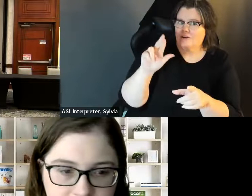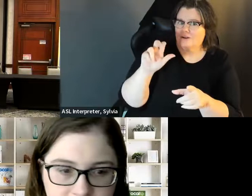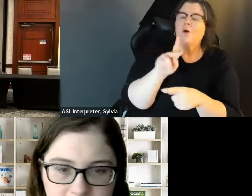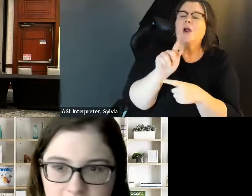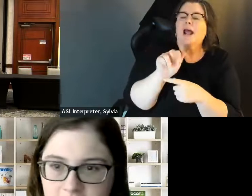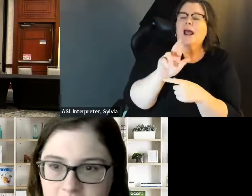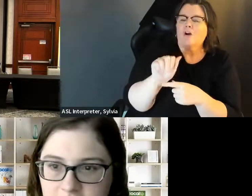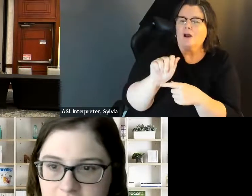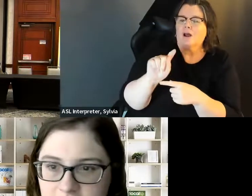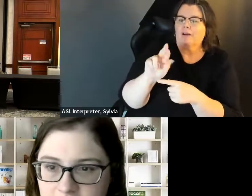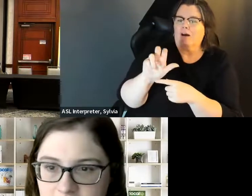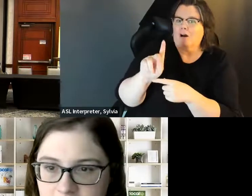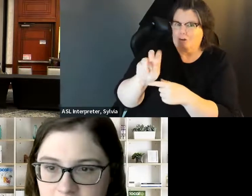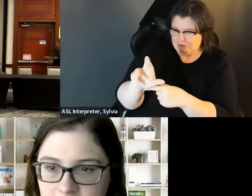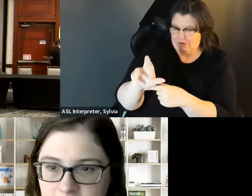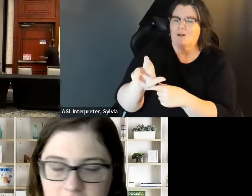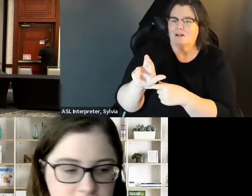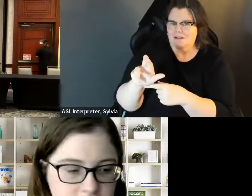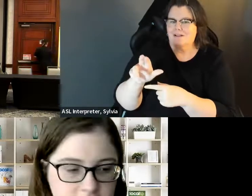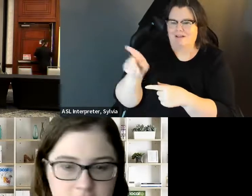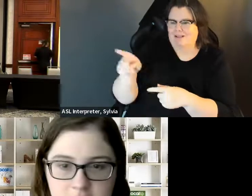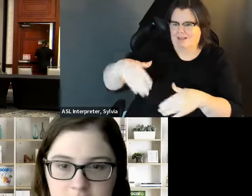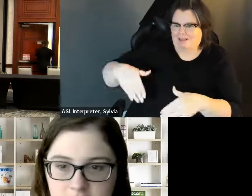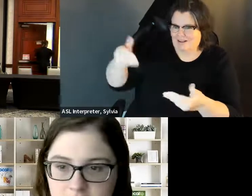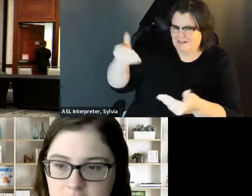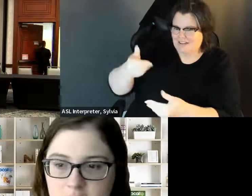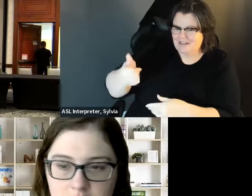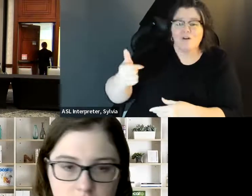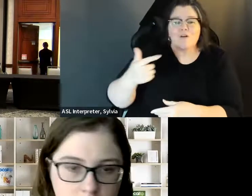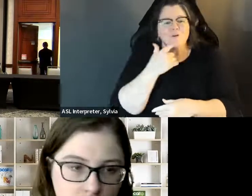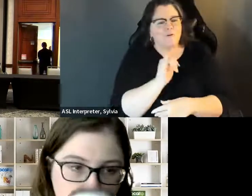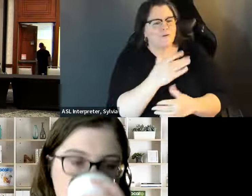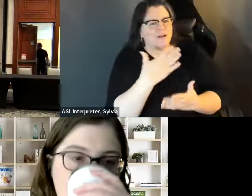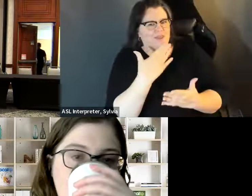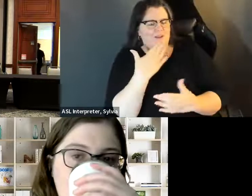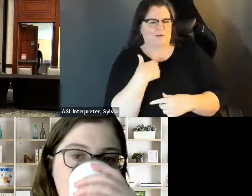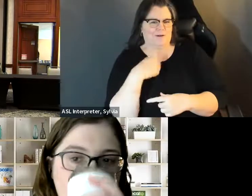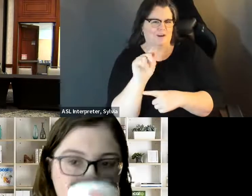so she did not get a chance to share introduction. You know? Okay, I don't want to on here virtually, Cara Tucker . She did not get a chance Thank you. I'm Karen Tucker, I.